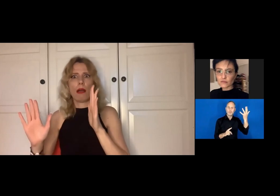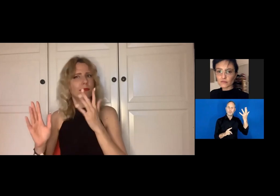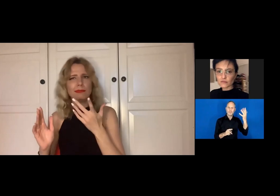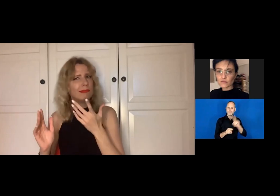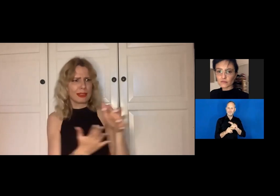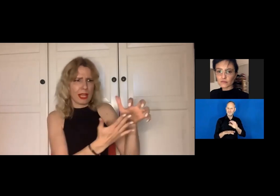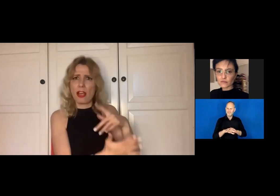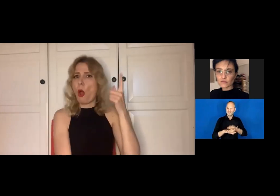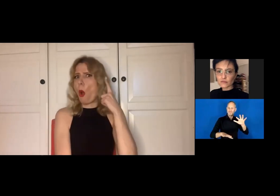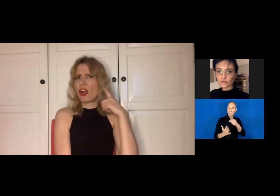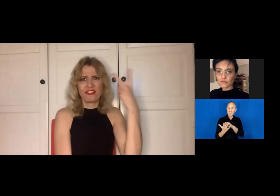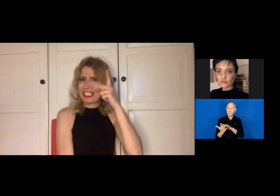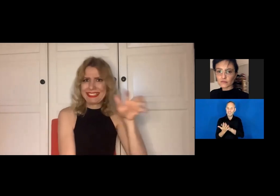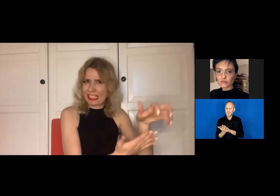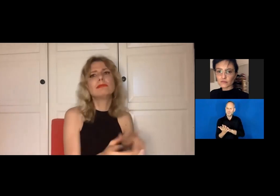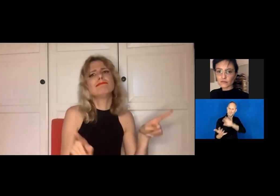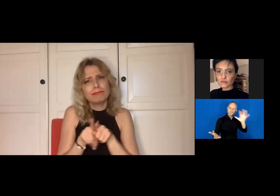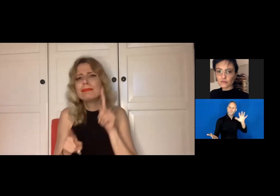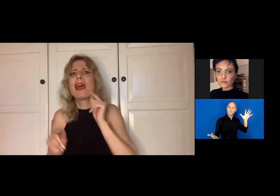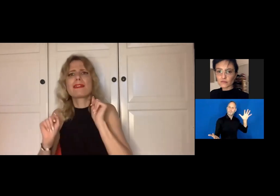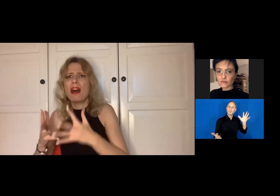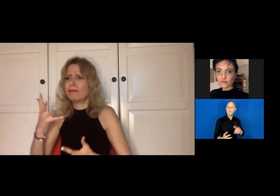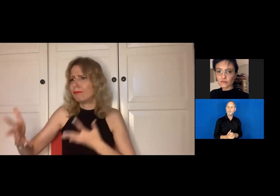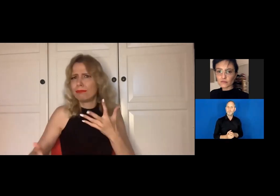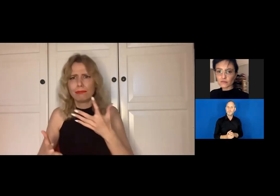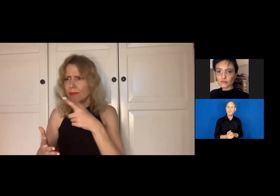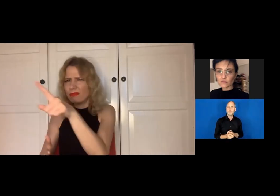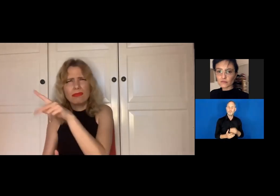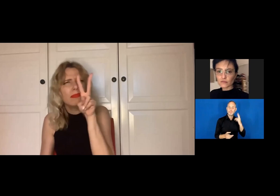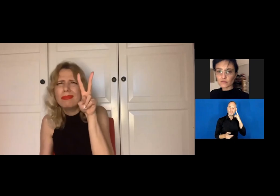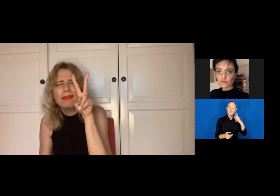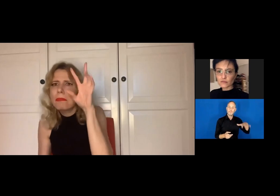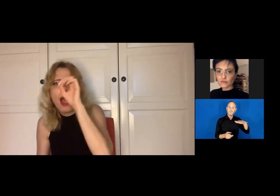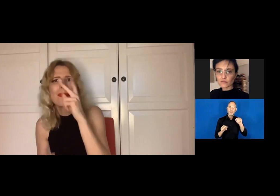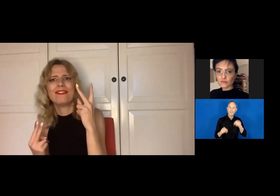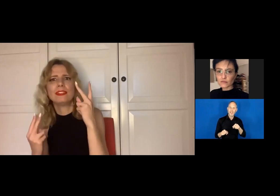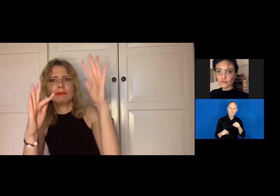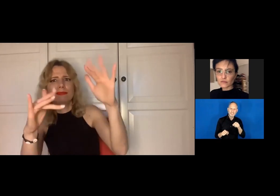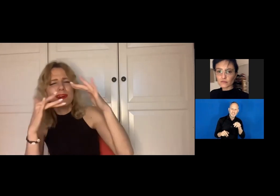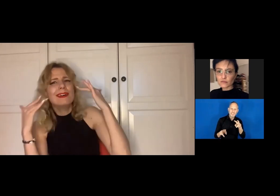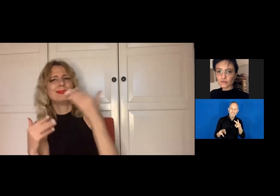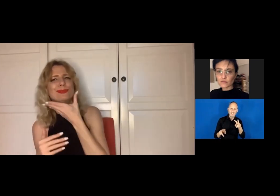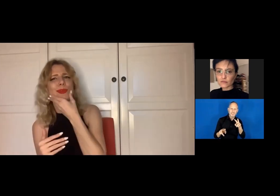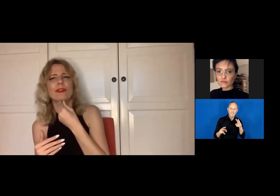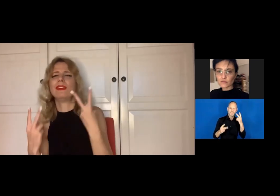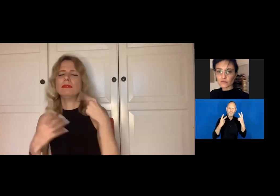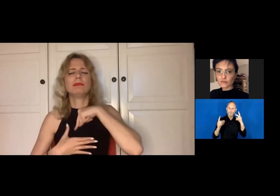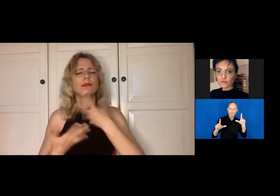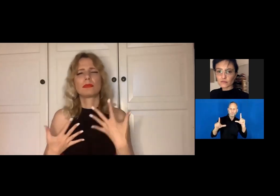Sometimes it's not clear to Deaf people what an interpretation is,